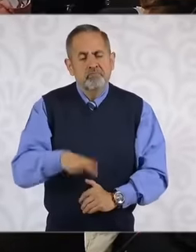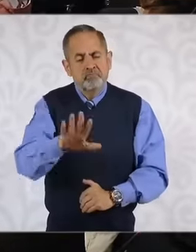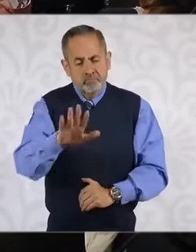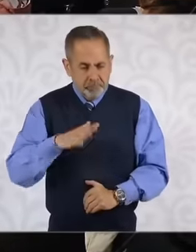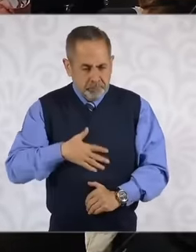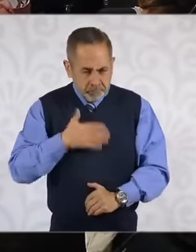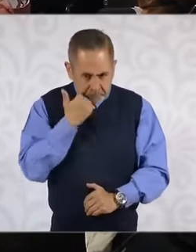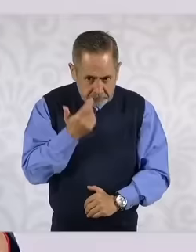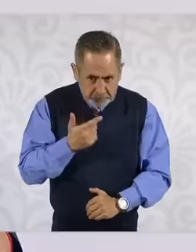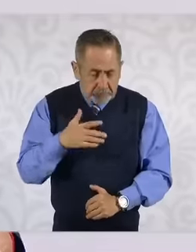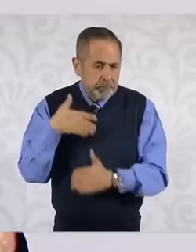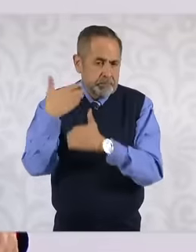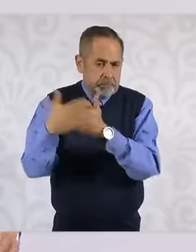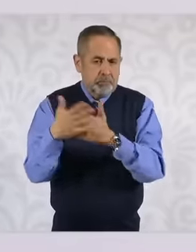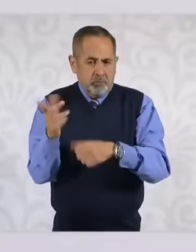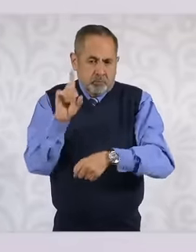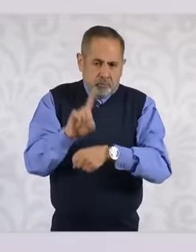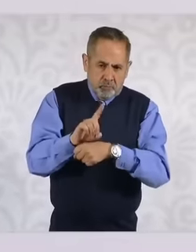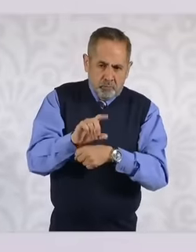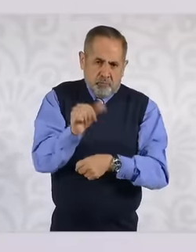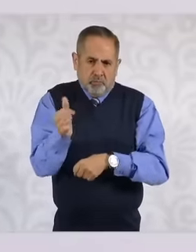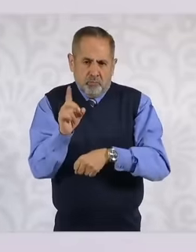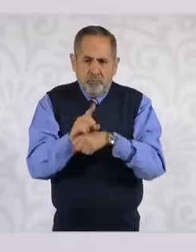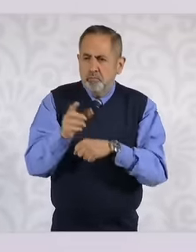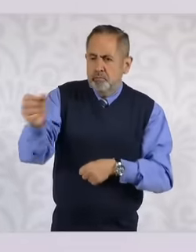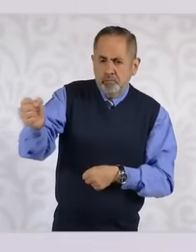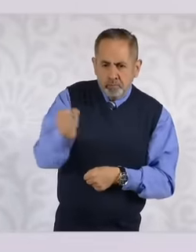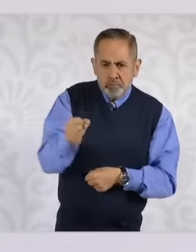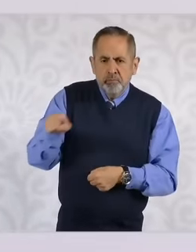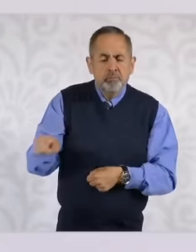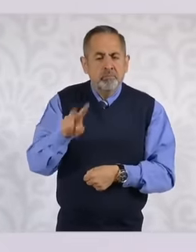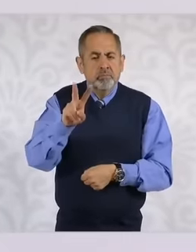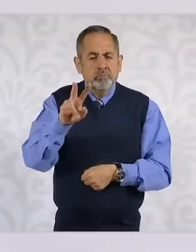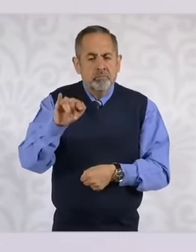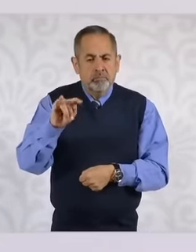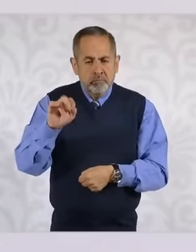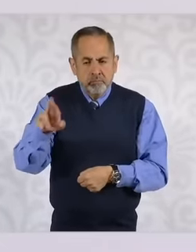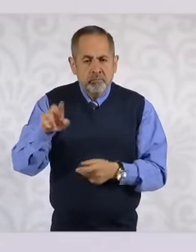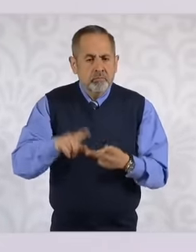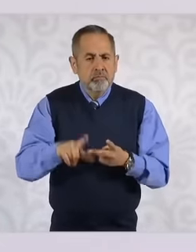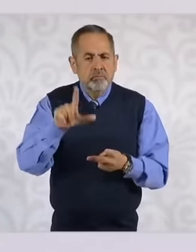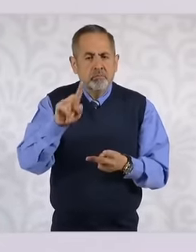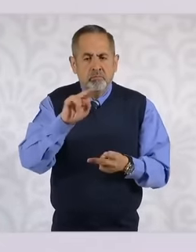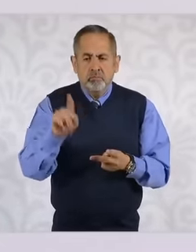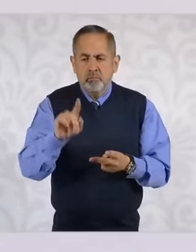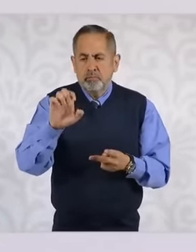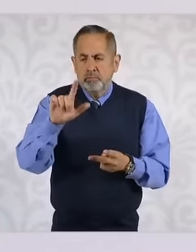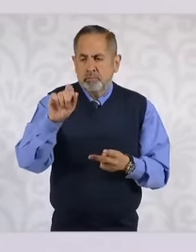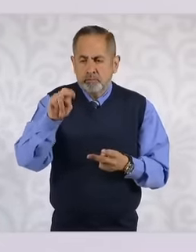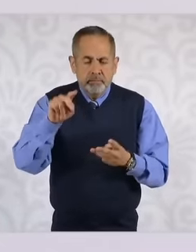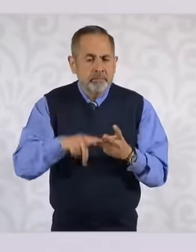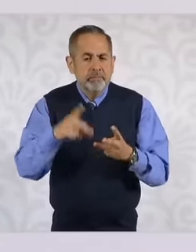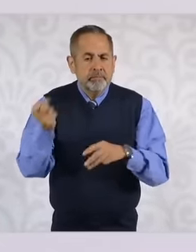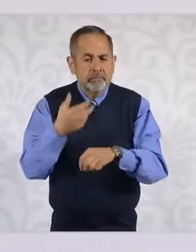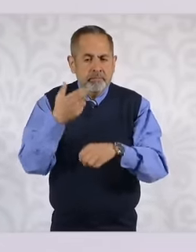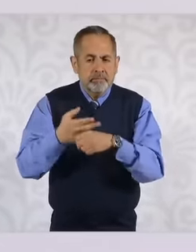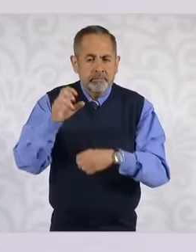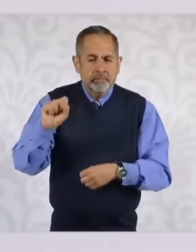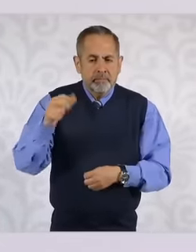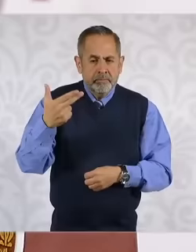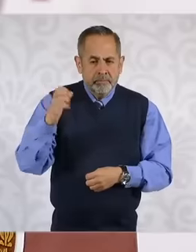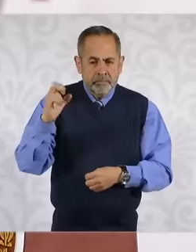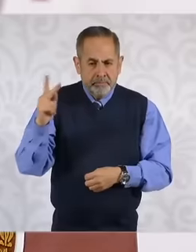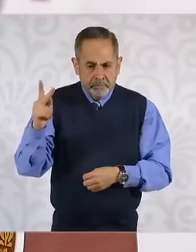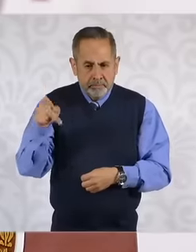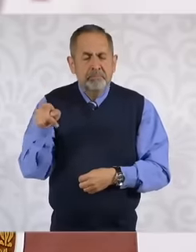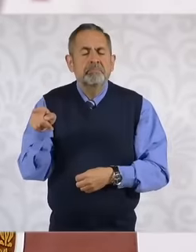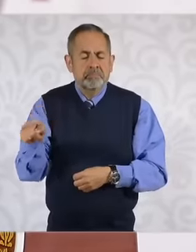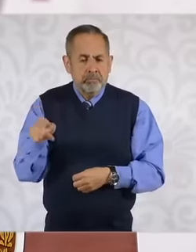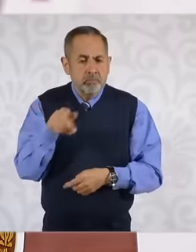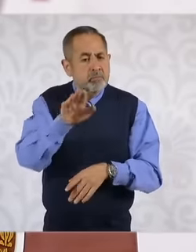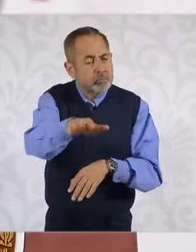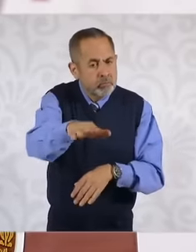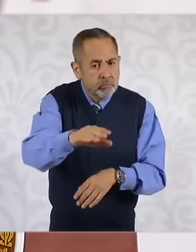Víctor luzelena, the Secretary of the Treasury, will come another morning. We are reducing the debt with President